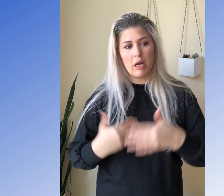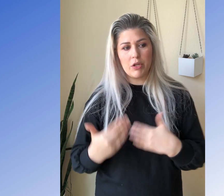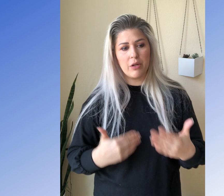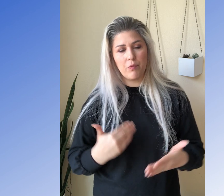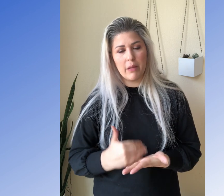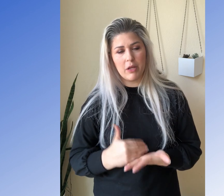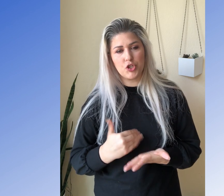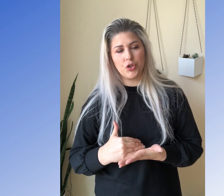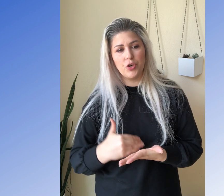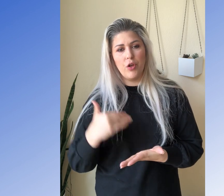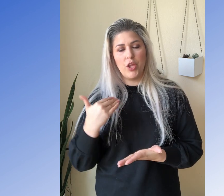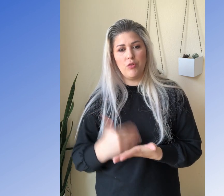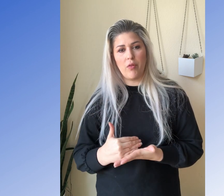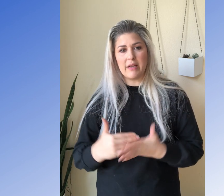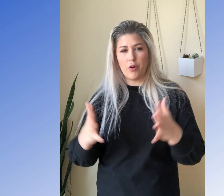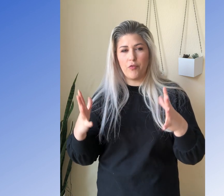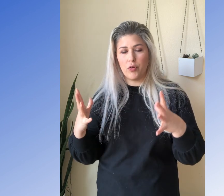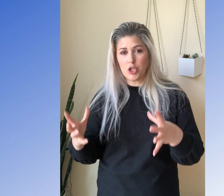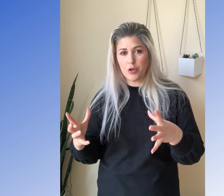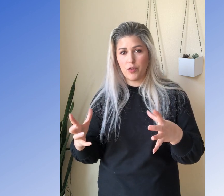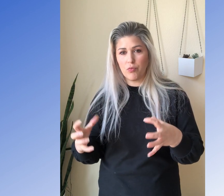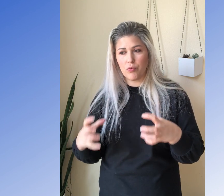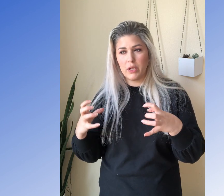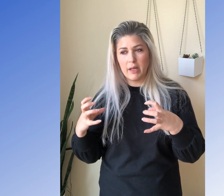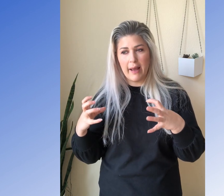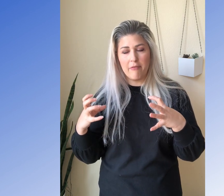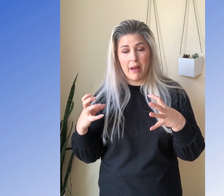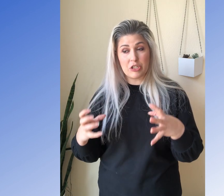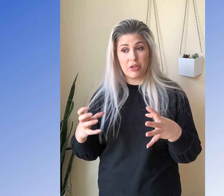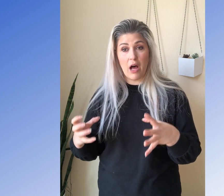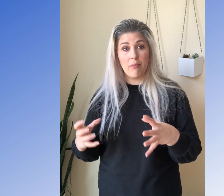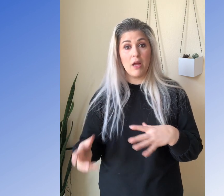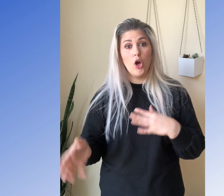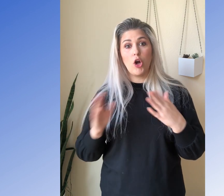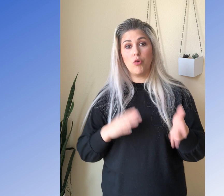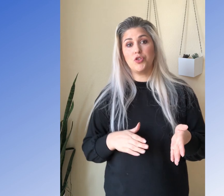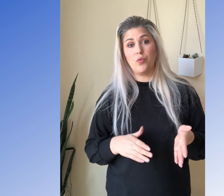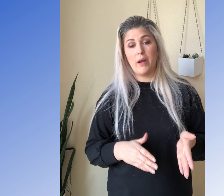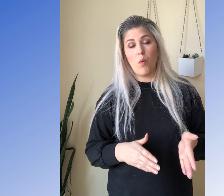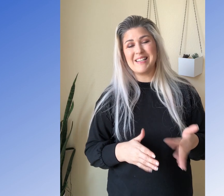So I want you to really make sure that you know that. So if you're not sure if you really have mastered the alphabet, go to week one,